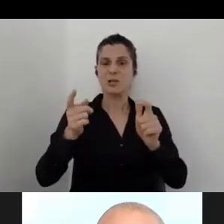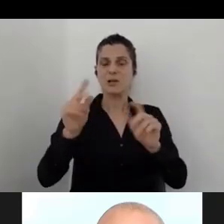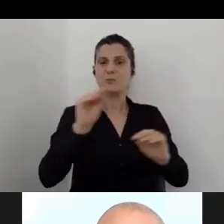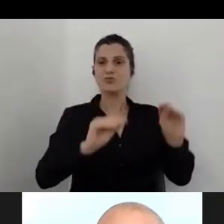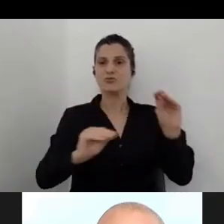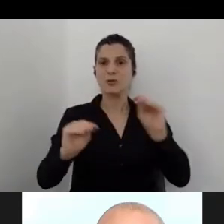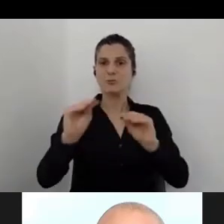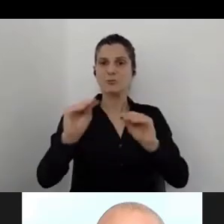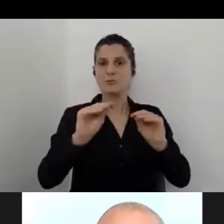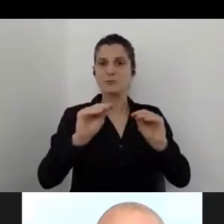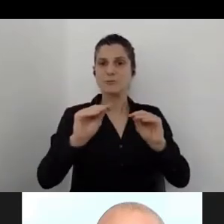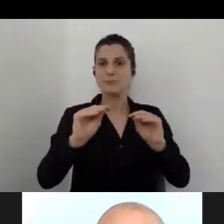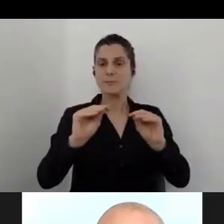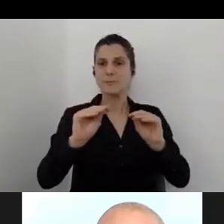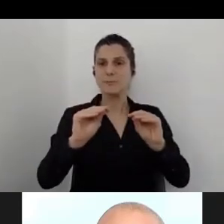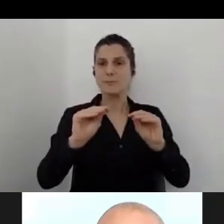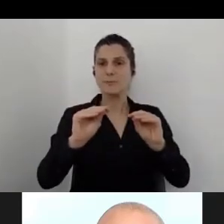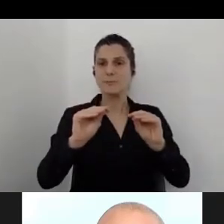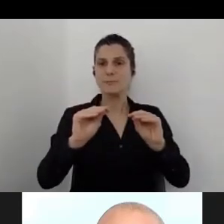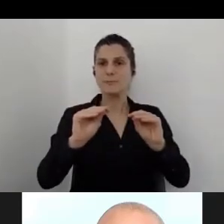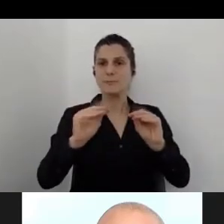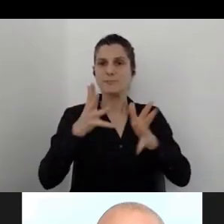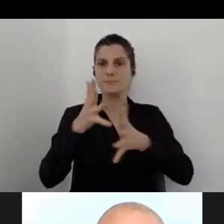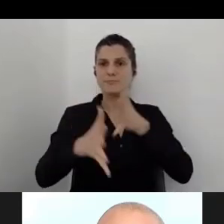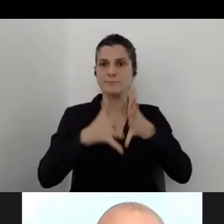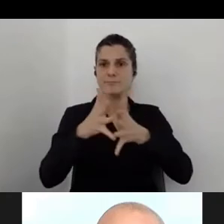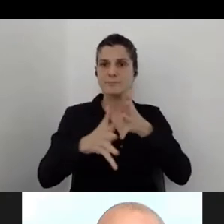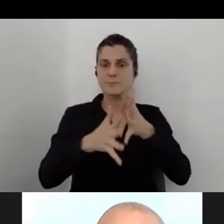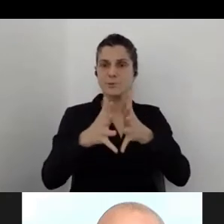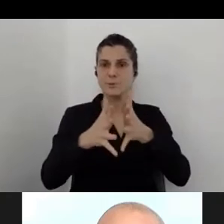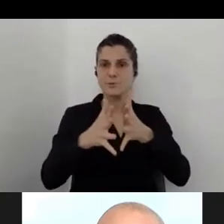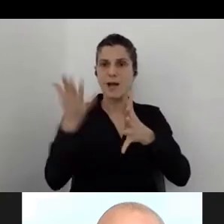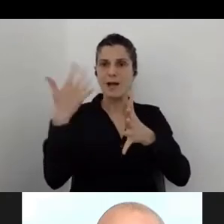sign language interpreter, we had a problem at the beginning.